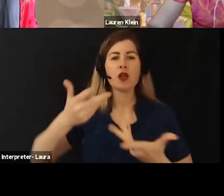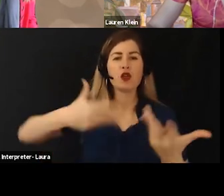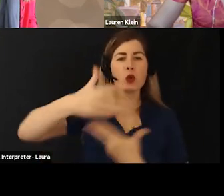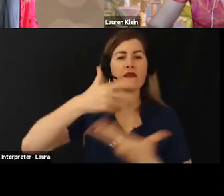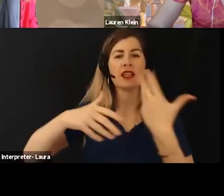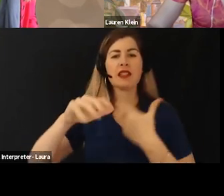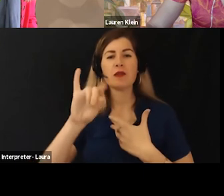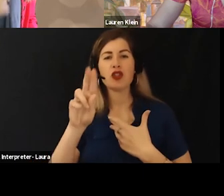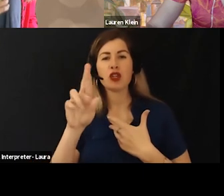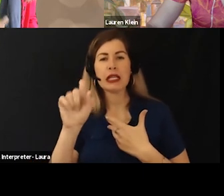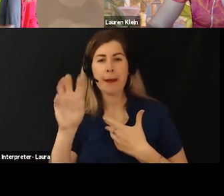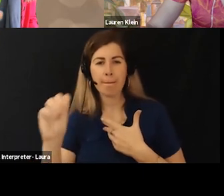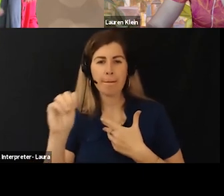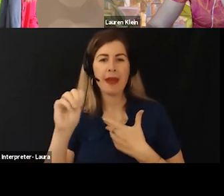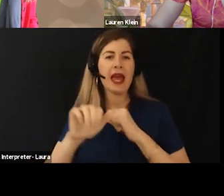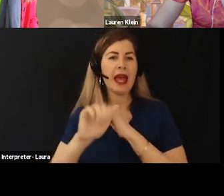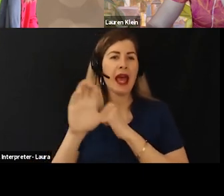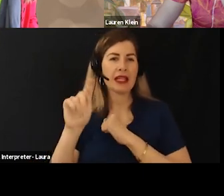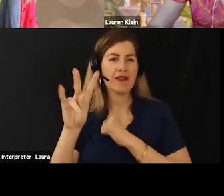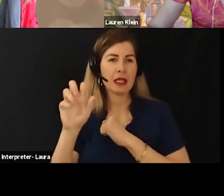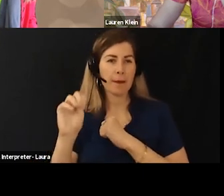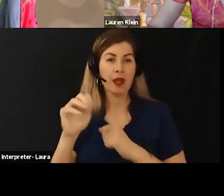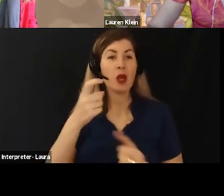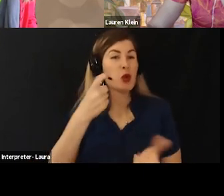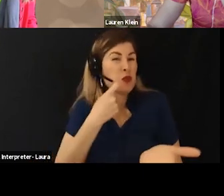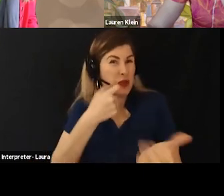And so, Lauren mentioned carbon 19 and counter data.